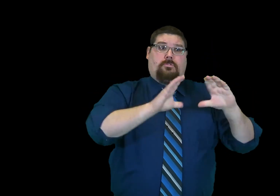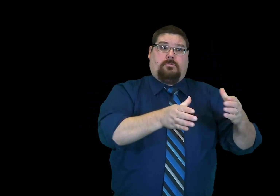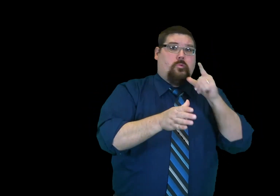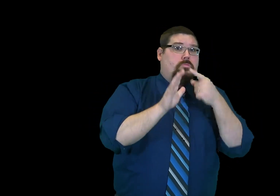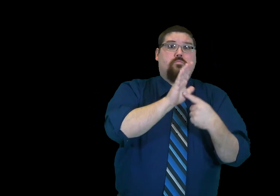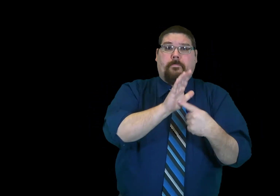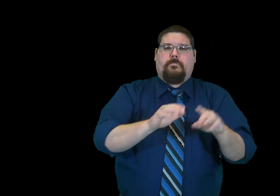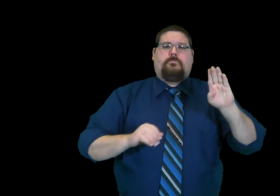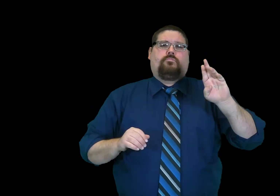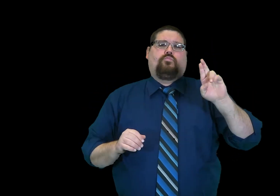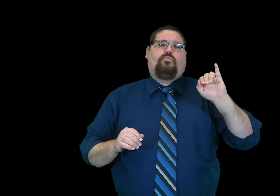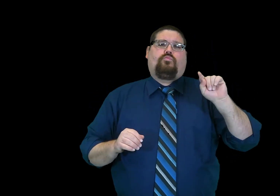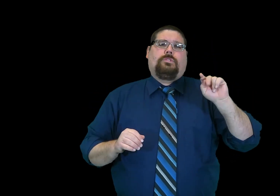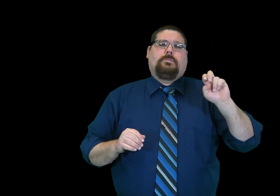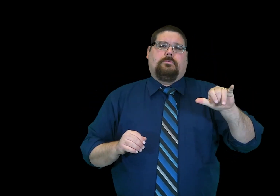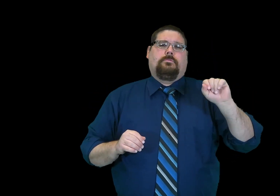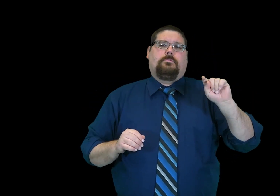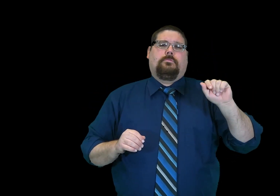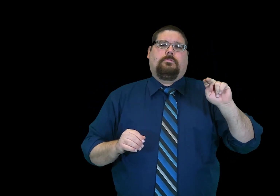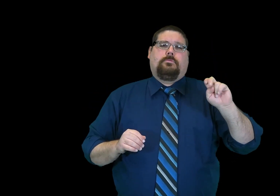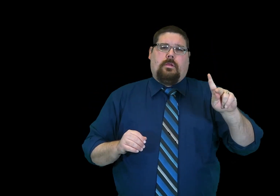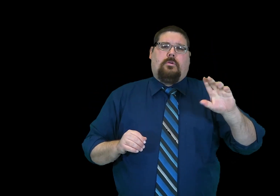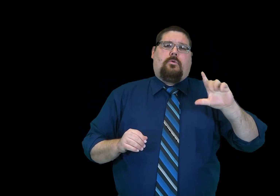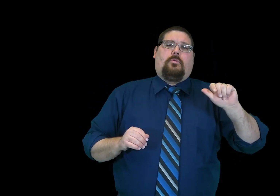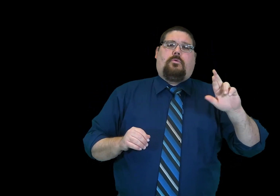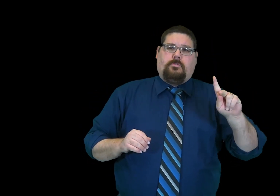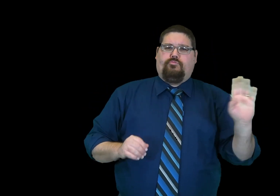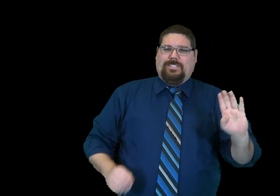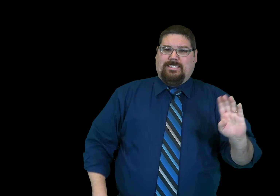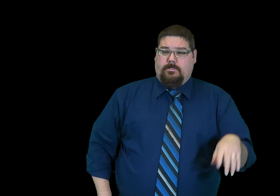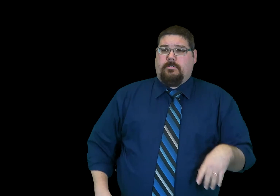The elementary representative is Brittney Stanek-Clark.